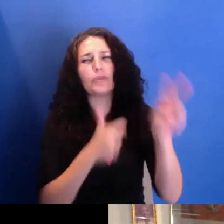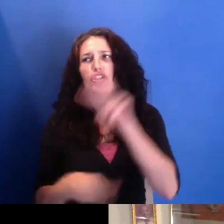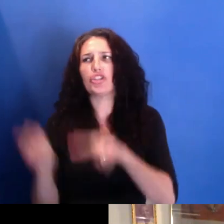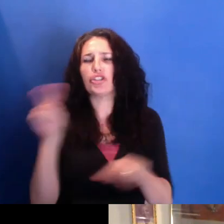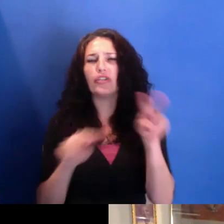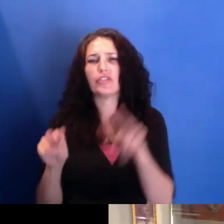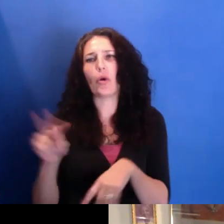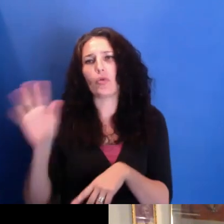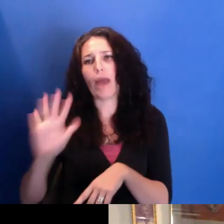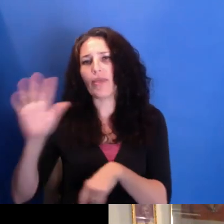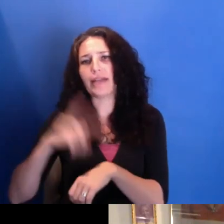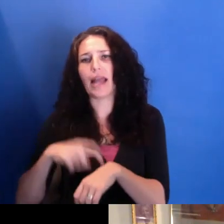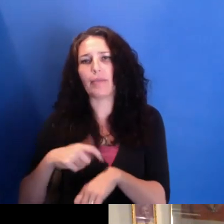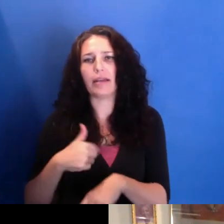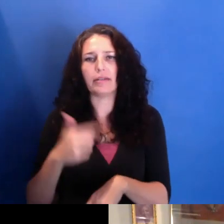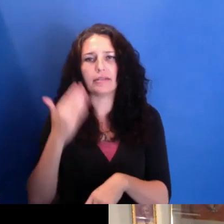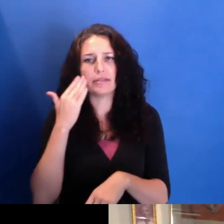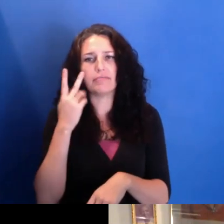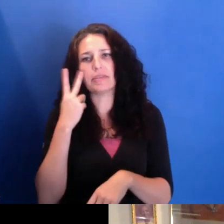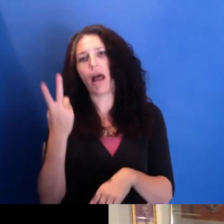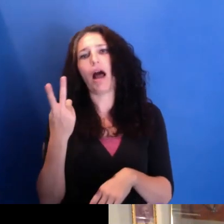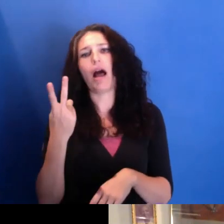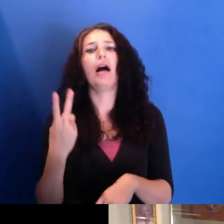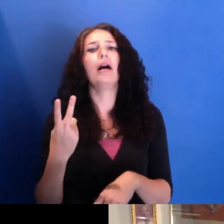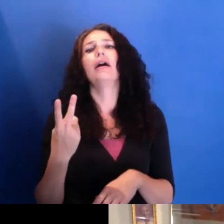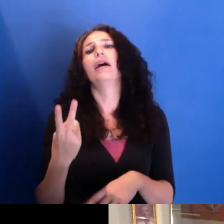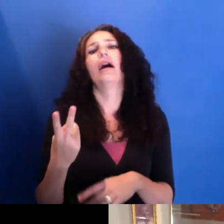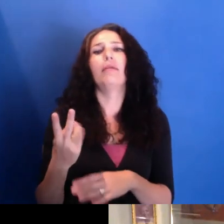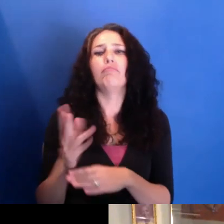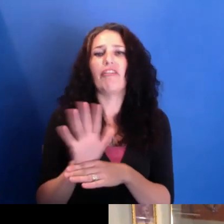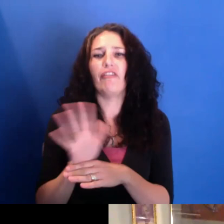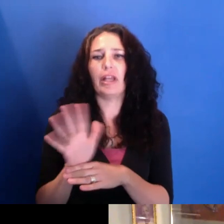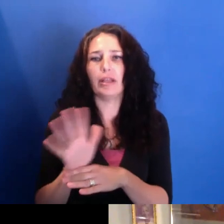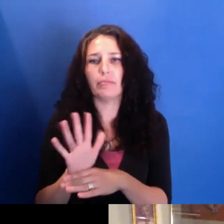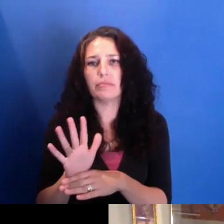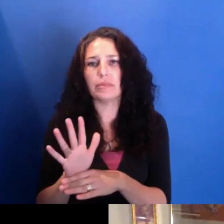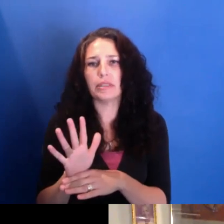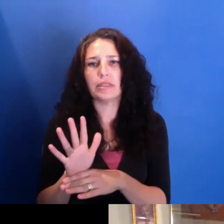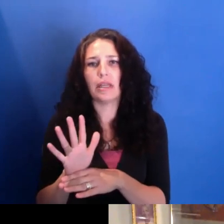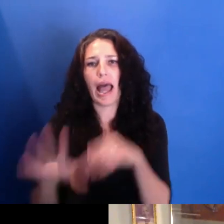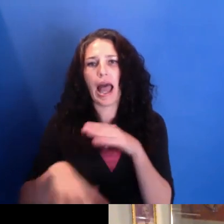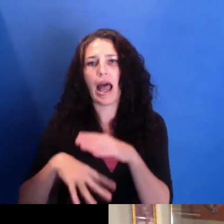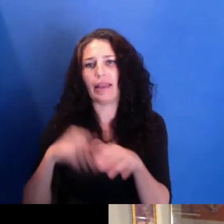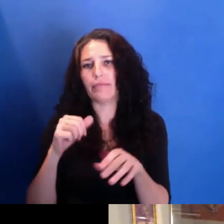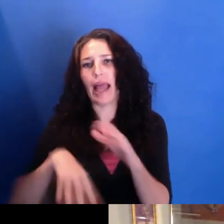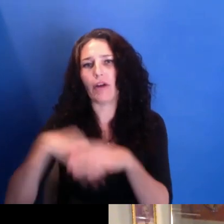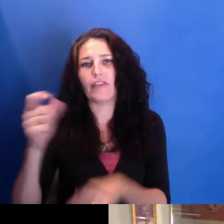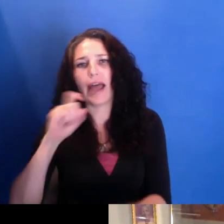I mean, certainly seeing works coming out of Appalshop in Whitesburg, Kentucky, seeing works that folks like,